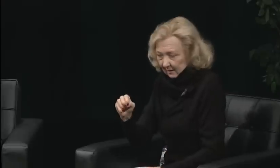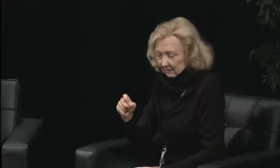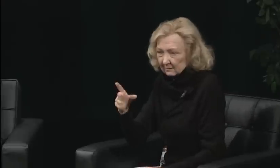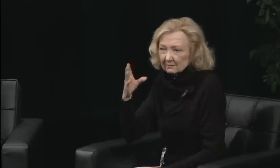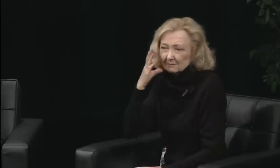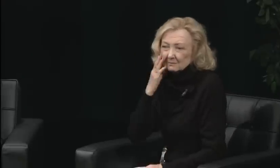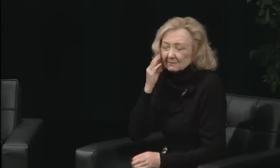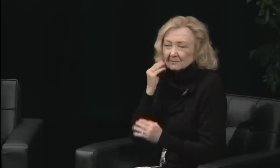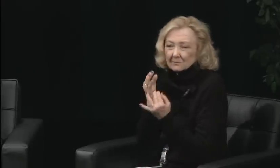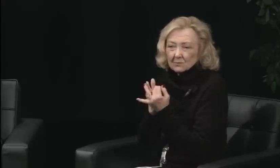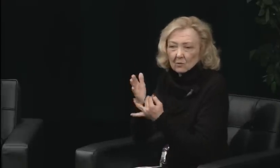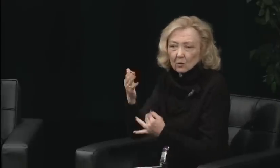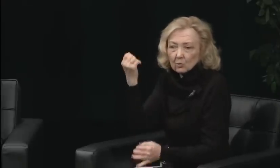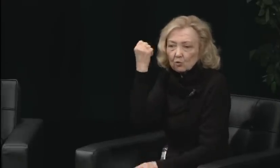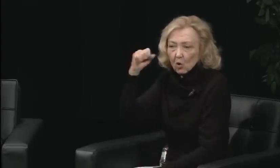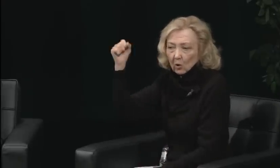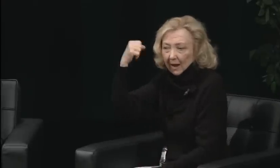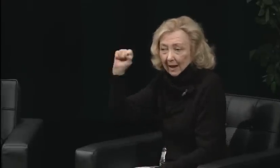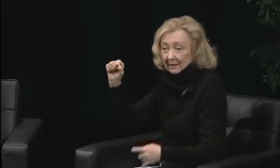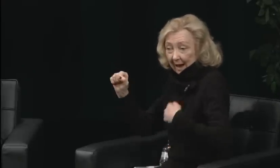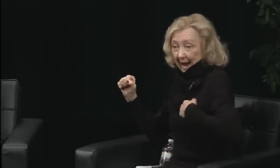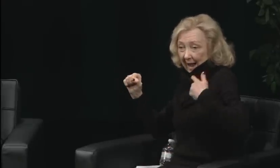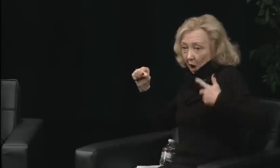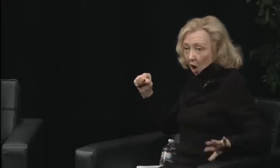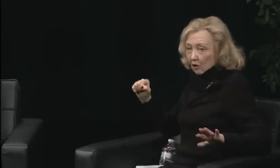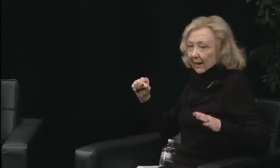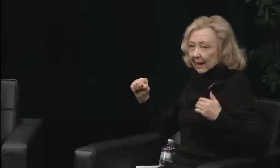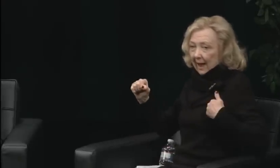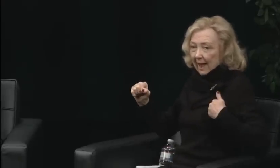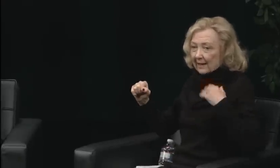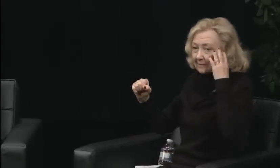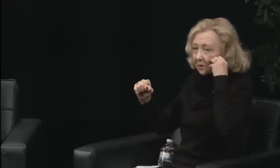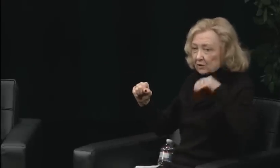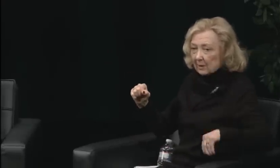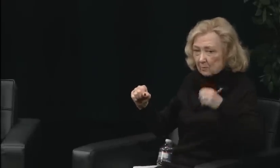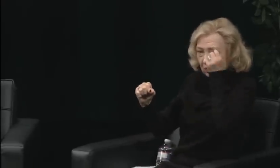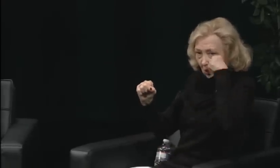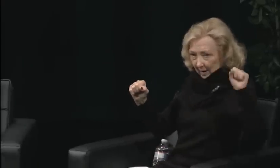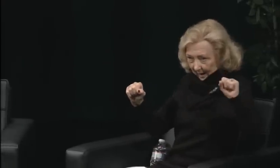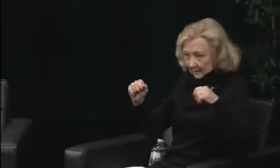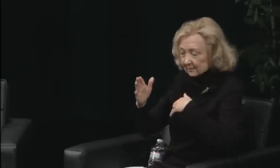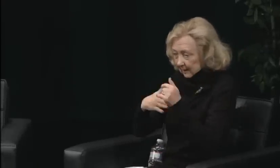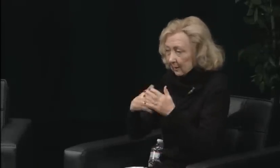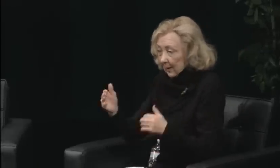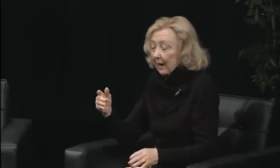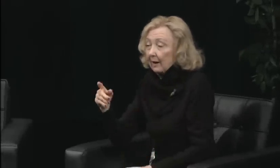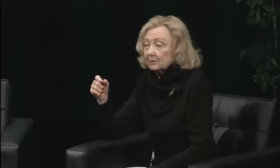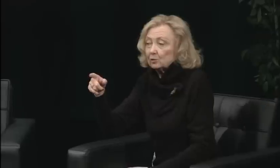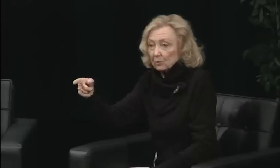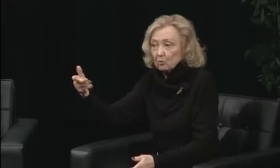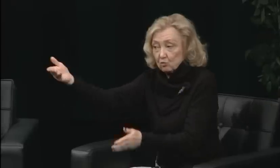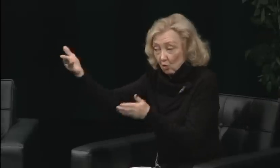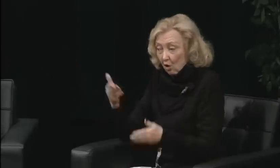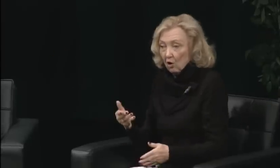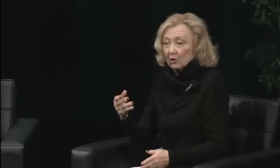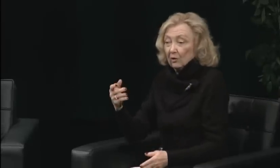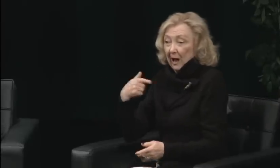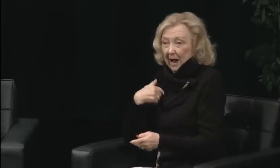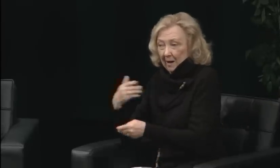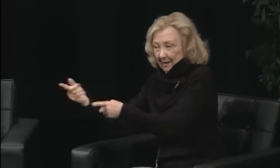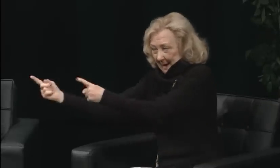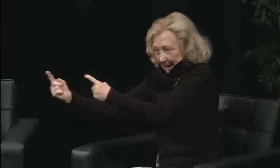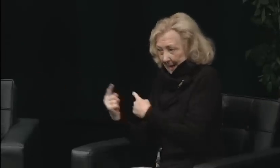and what did you do specifically and also why?